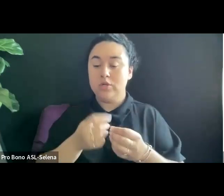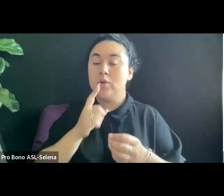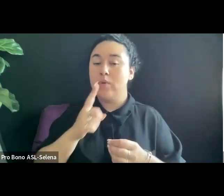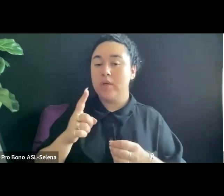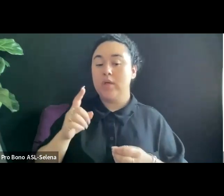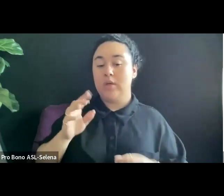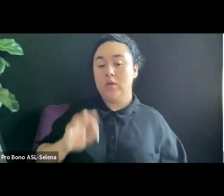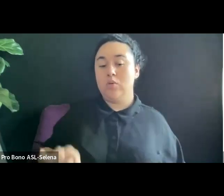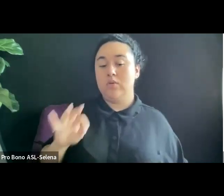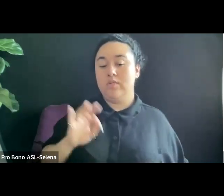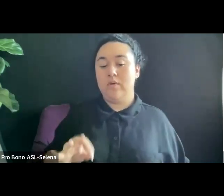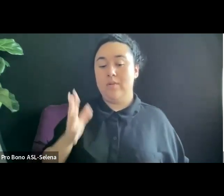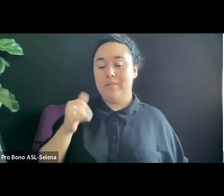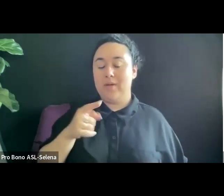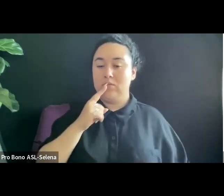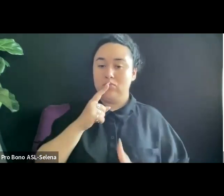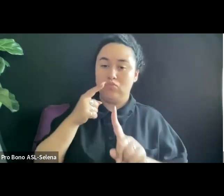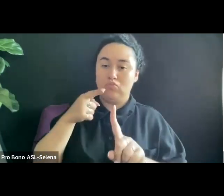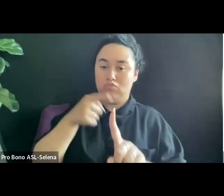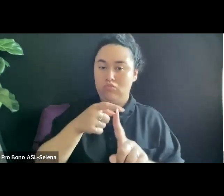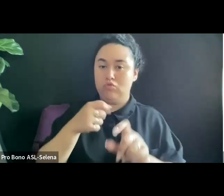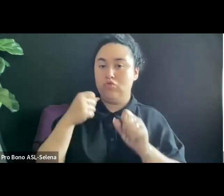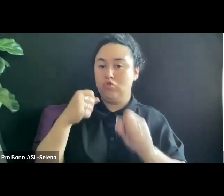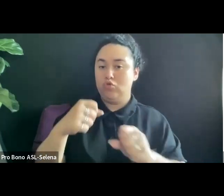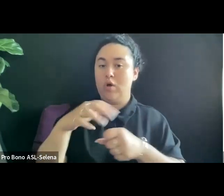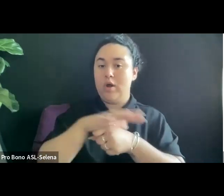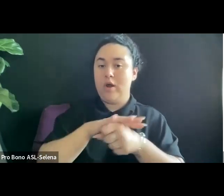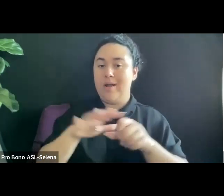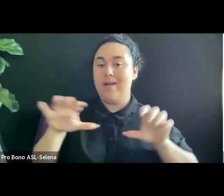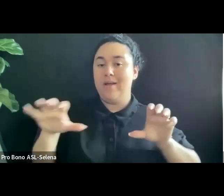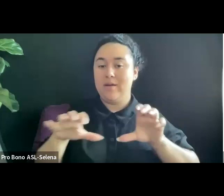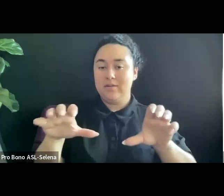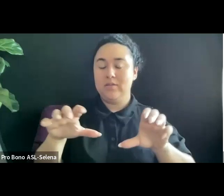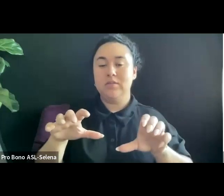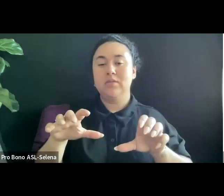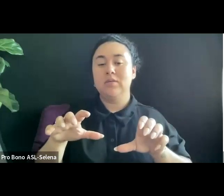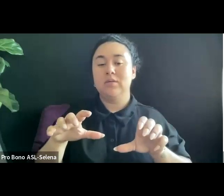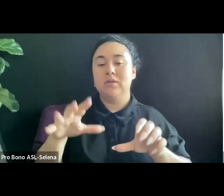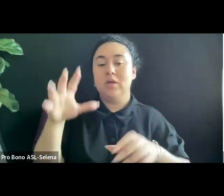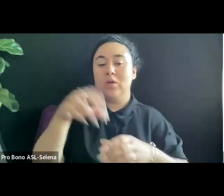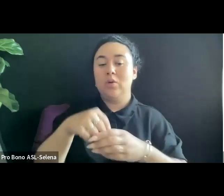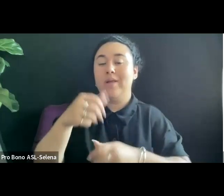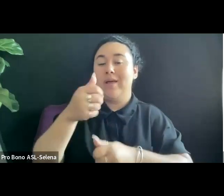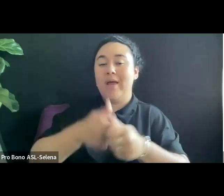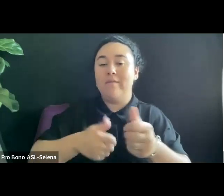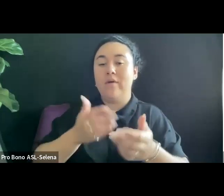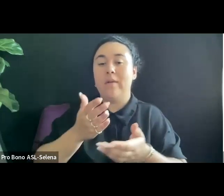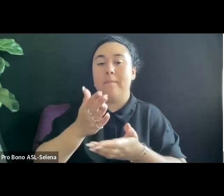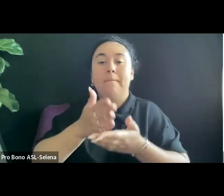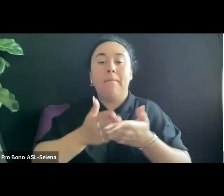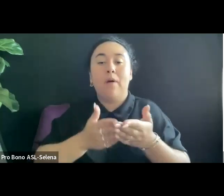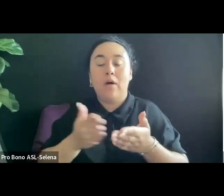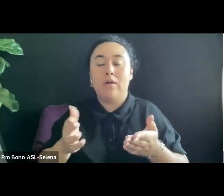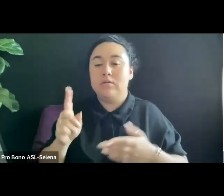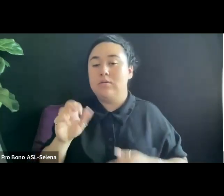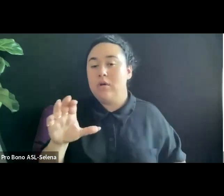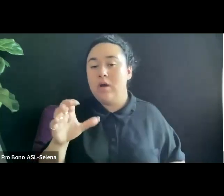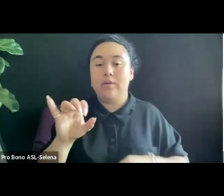ARE ATTENDED BY EVERY PART OF THE DOCUMENTARY INDUSTRY. TV EXECS, PRESS, DISTRIBUTORS AND FUNDING AGENCIES.